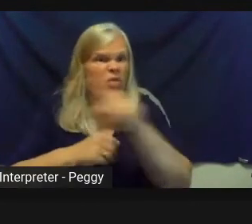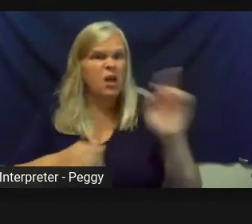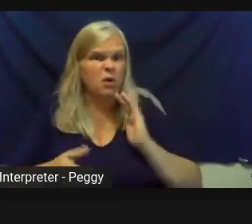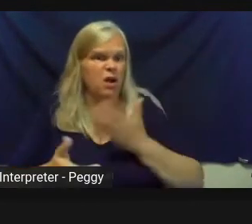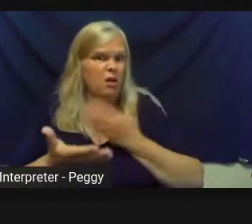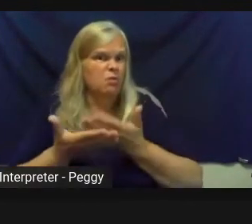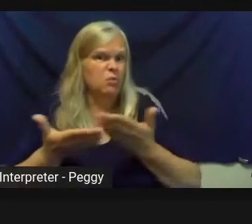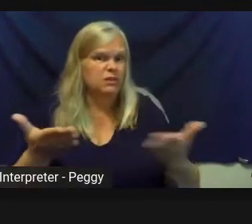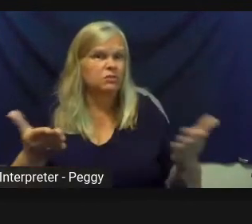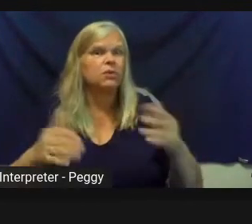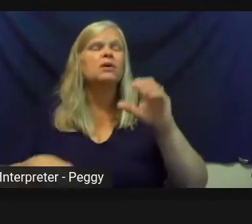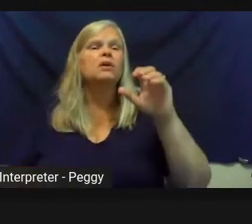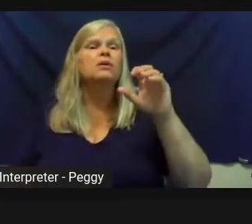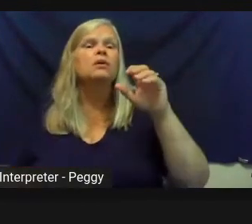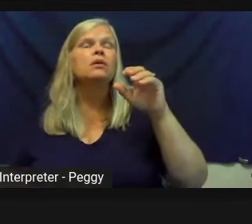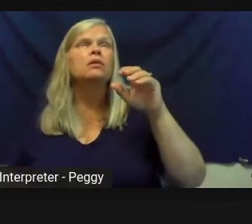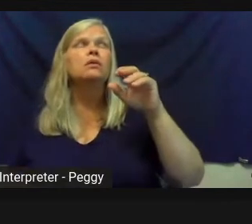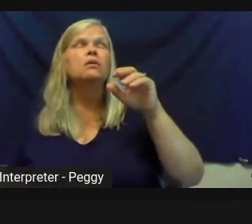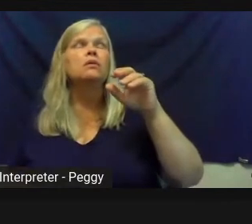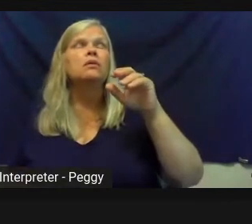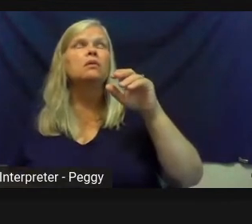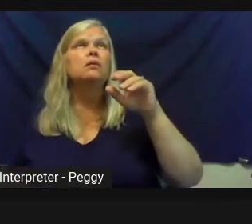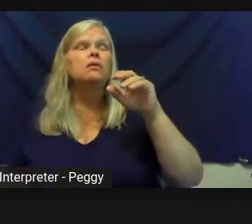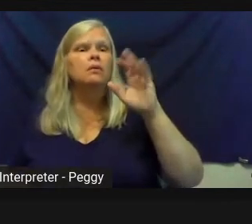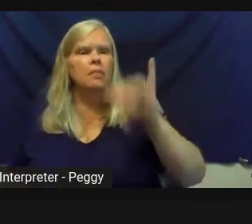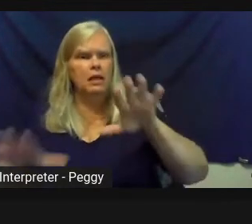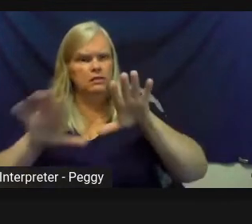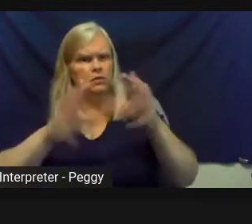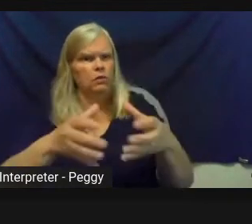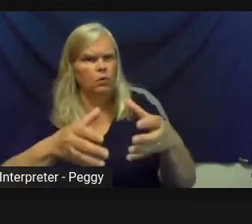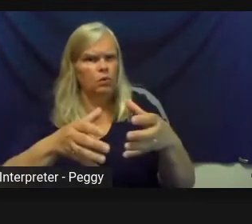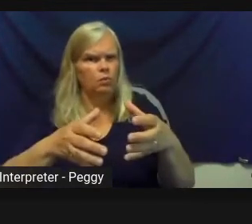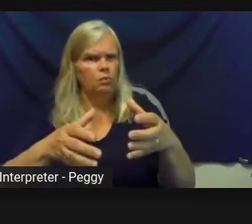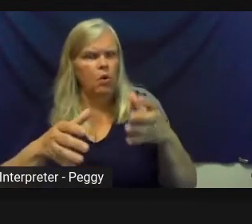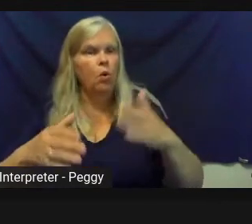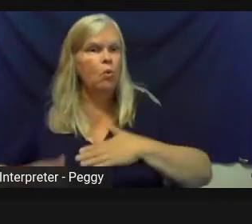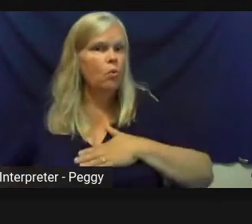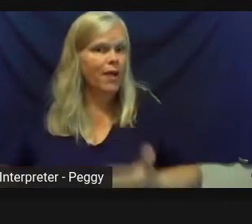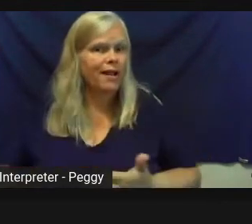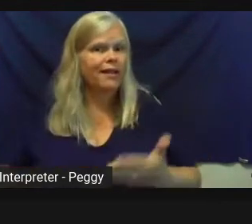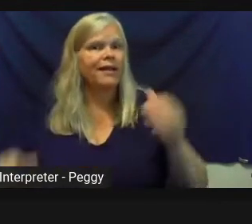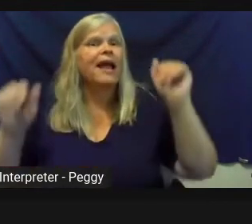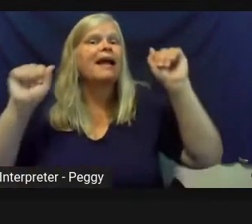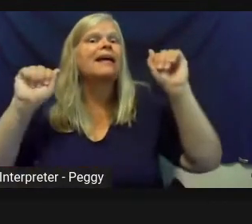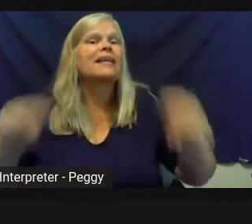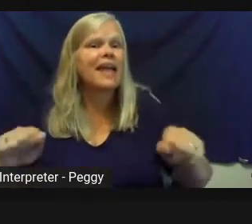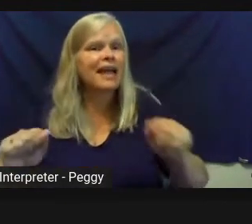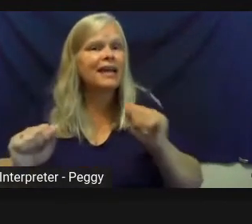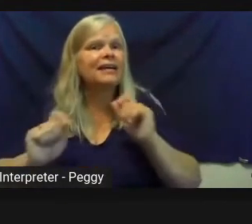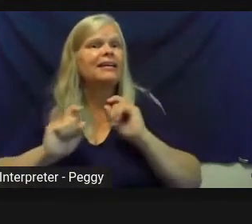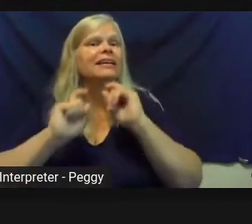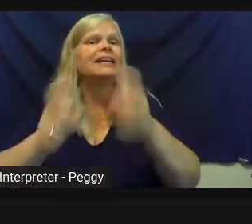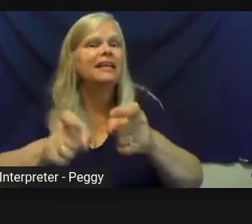this, it's a group of willing and a group of able, too, that can contribute the time and energy to the work